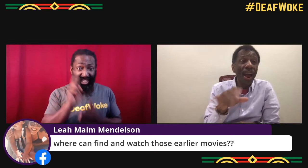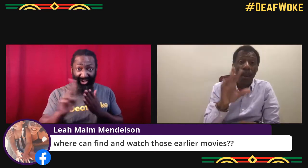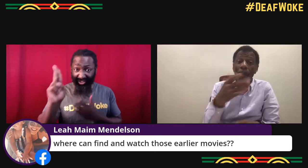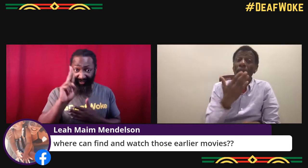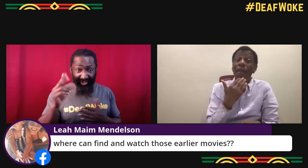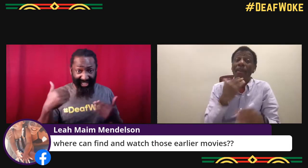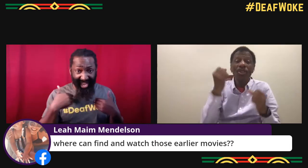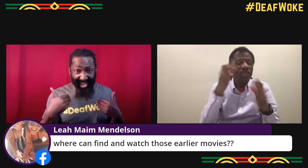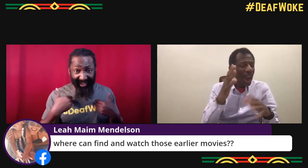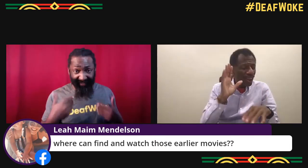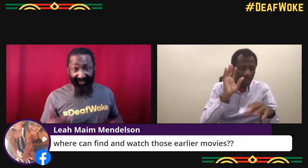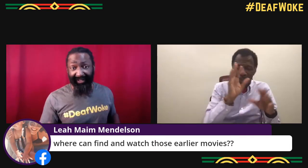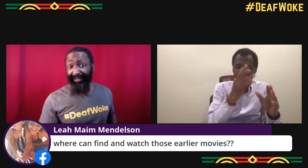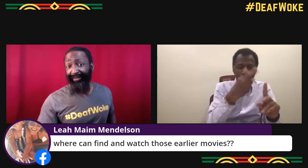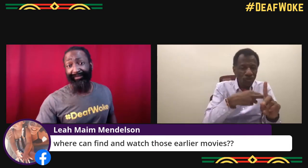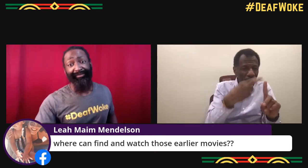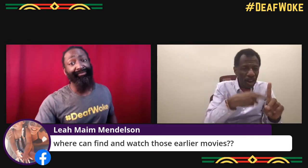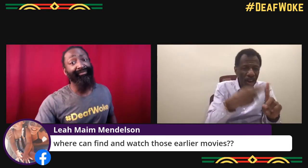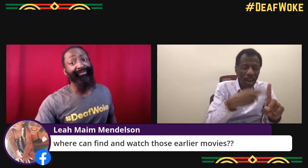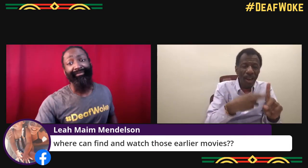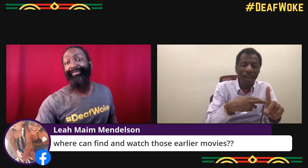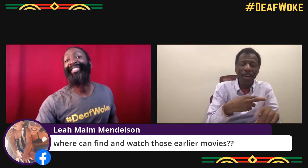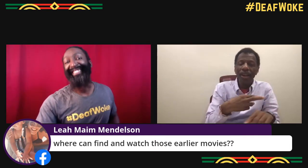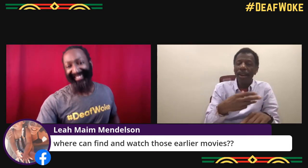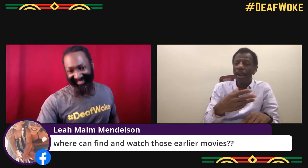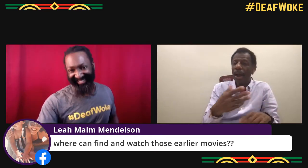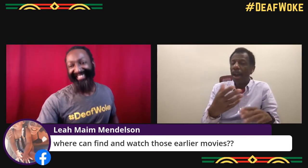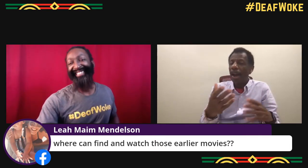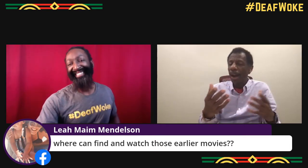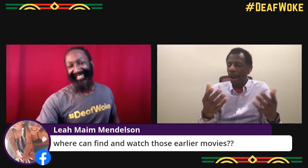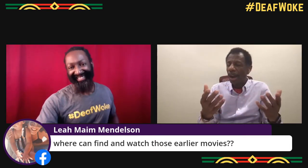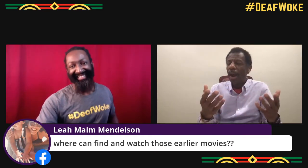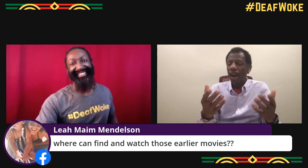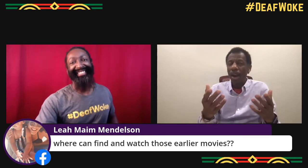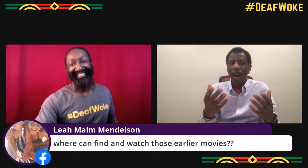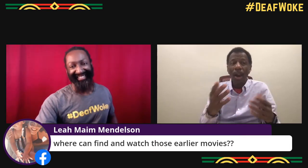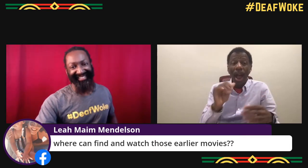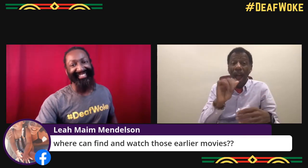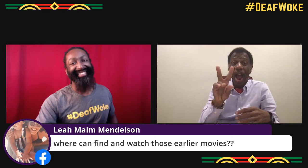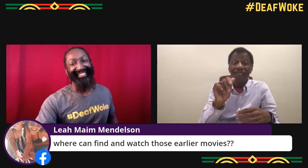Yeah, I think the Iyuda University has some archived "Baby Driver" you can rent